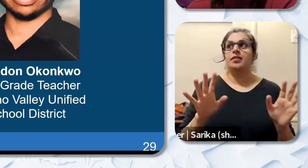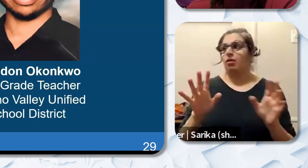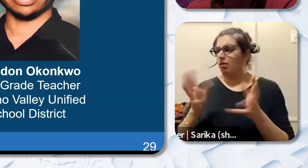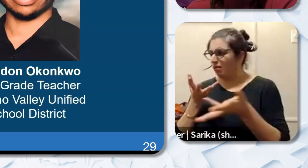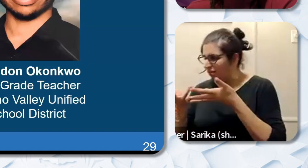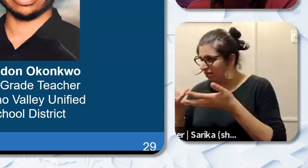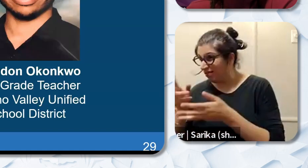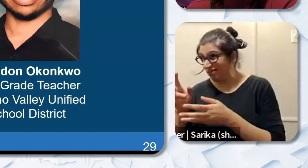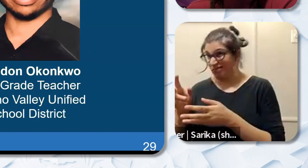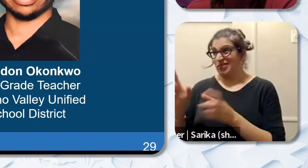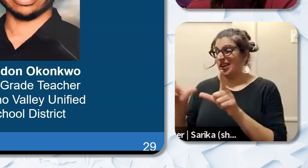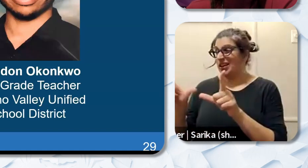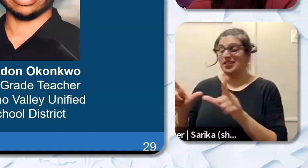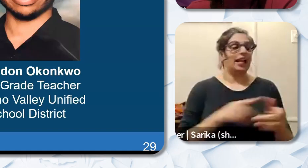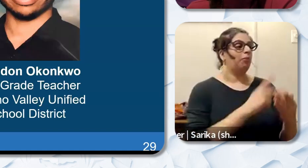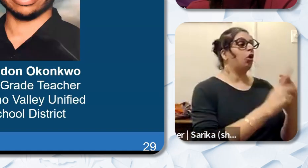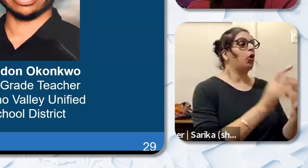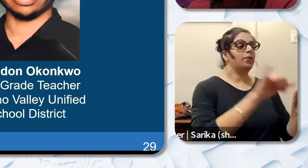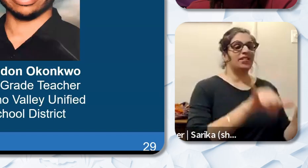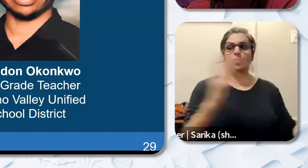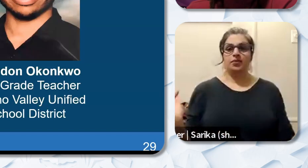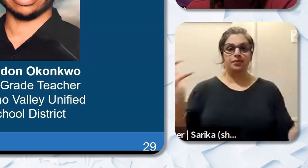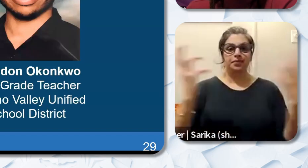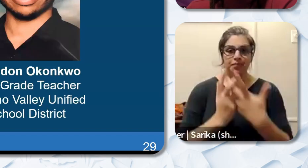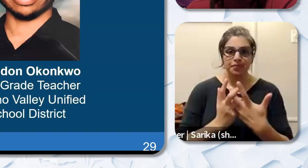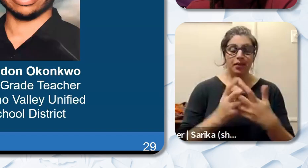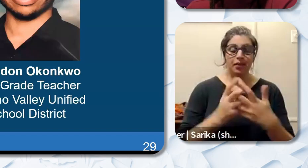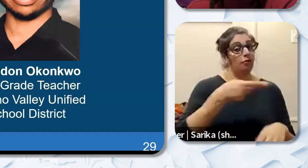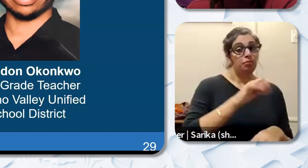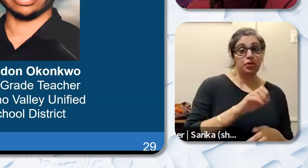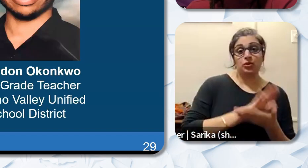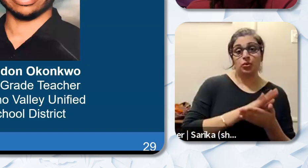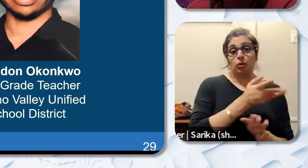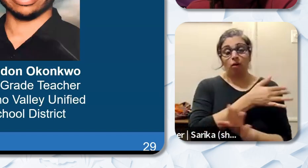and credentialing program systems in preschool through career as well as mental and behavioral